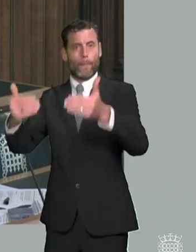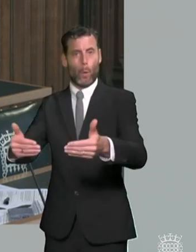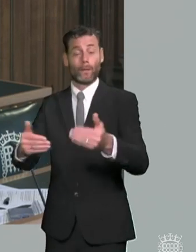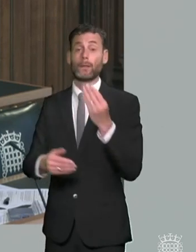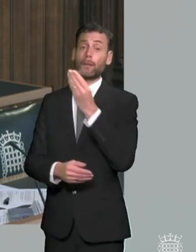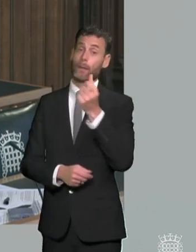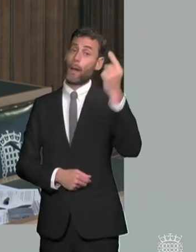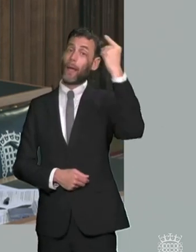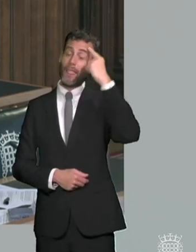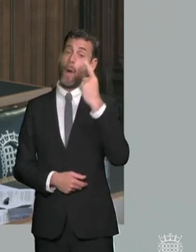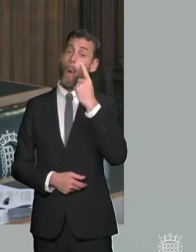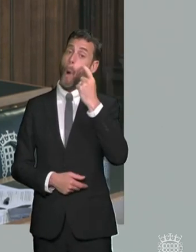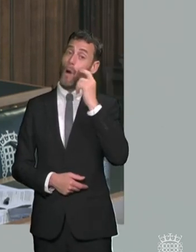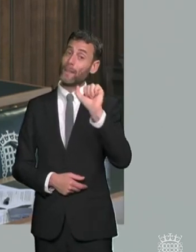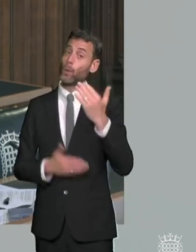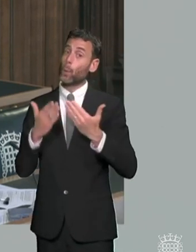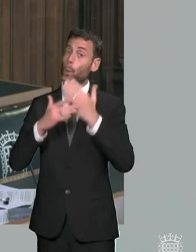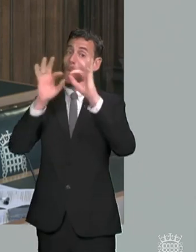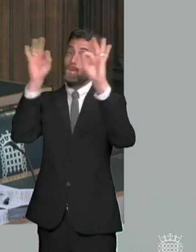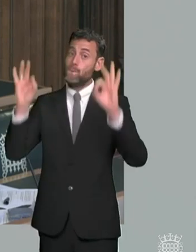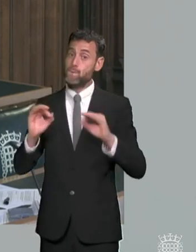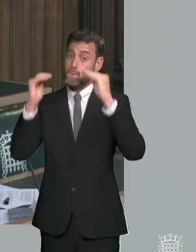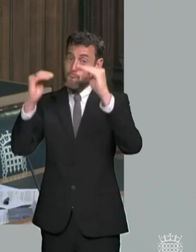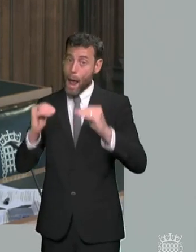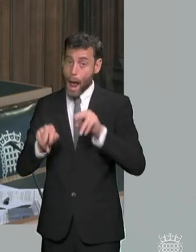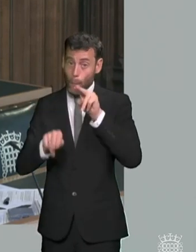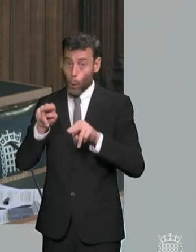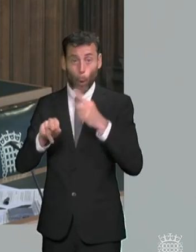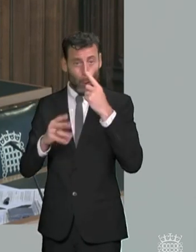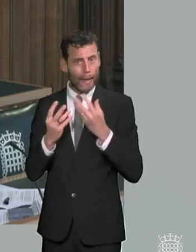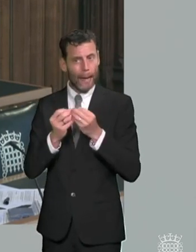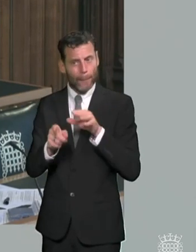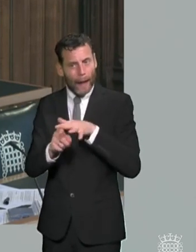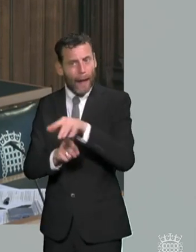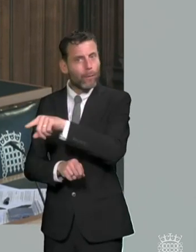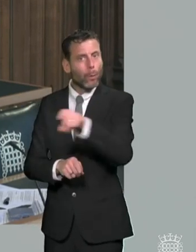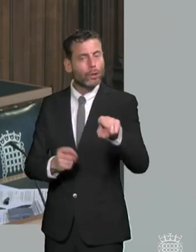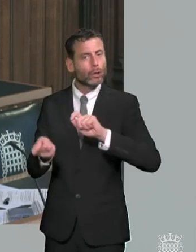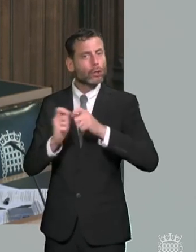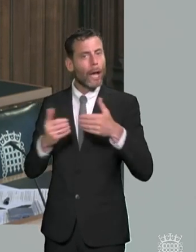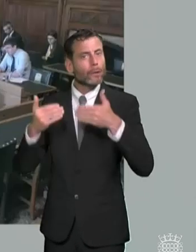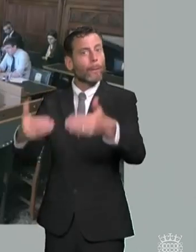may lead to some improvements when it comes to this how do you feel about that i'm imogen yeah